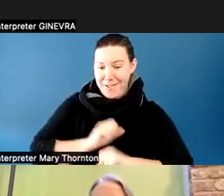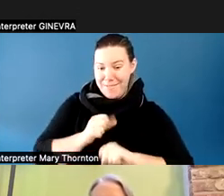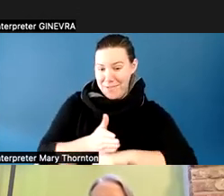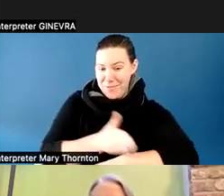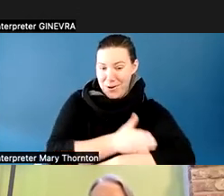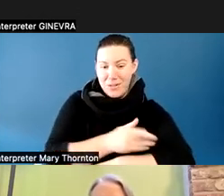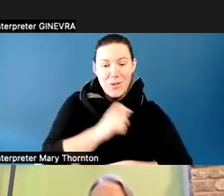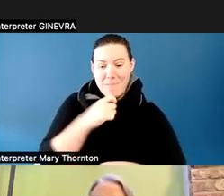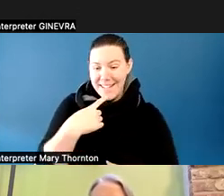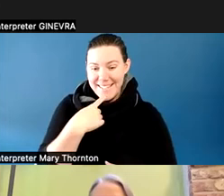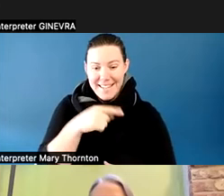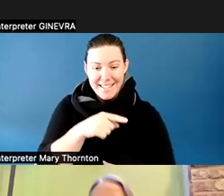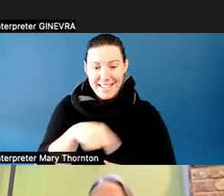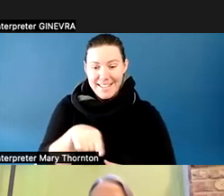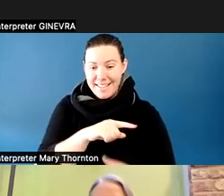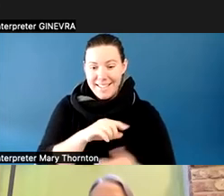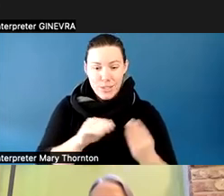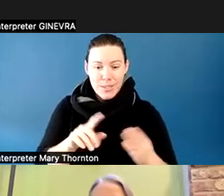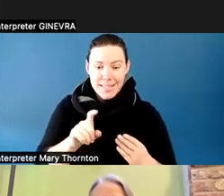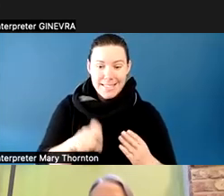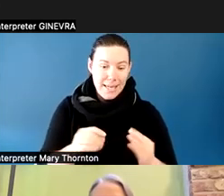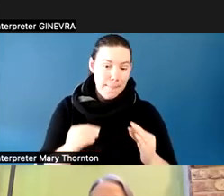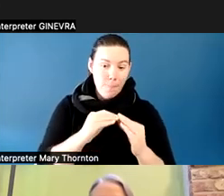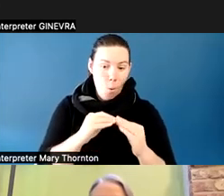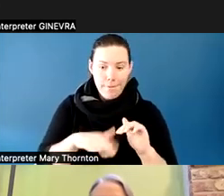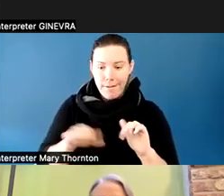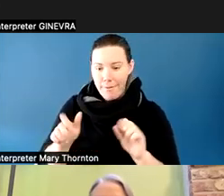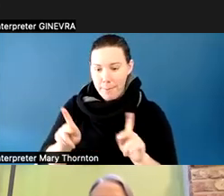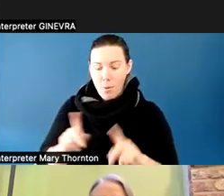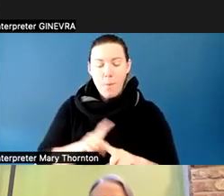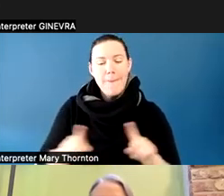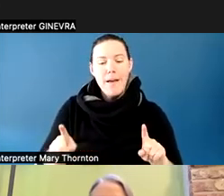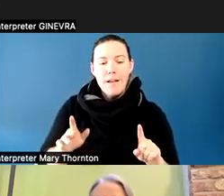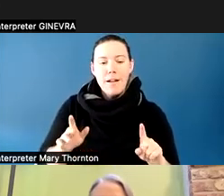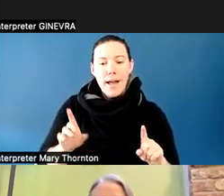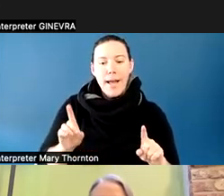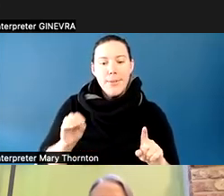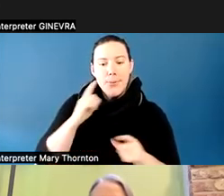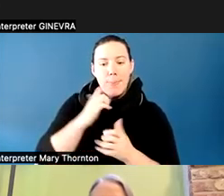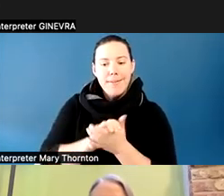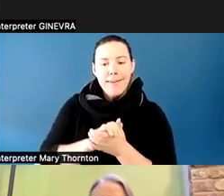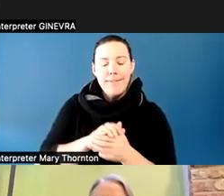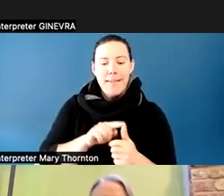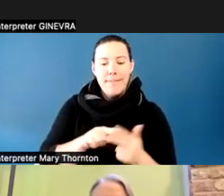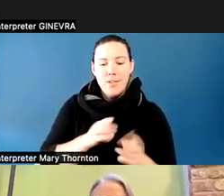somehow need this maybe more than anybody else. But I do believe these are areas where